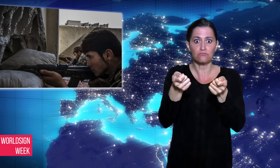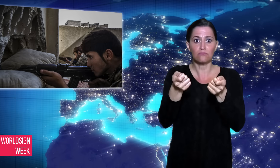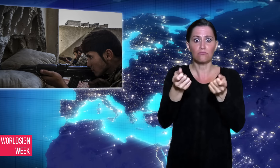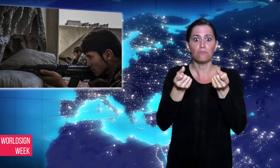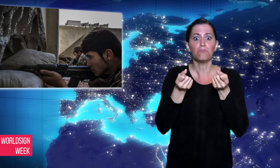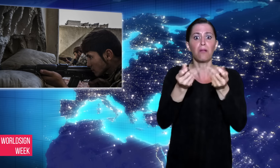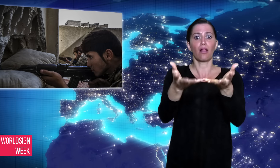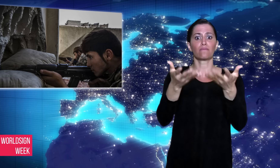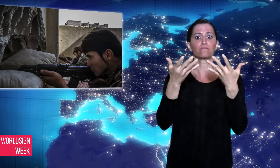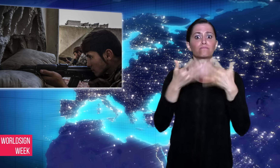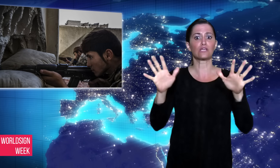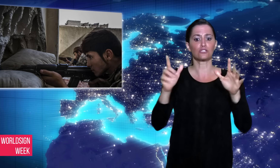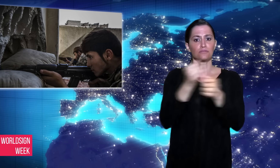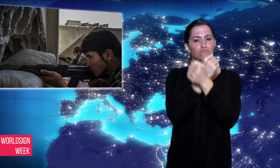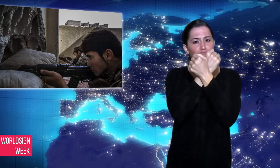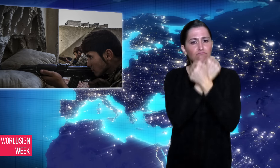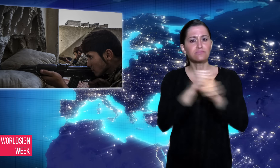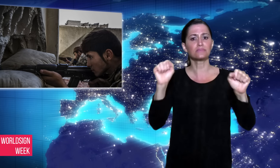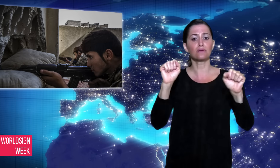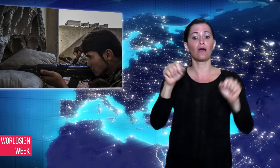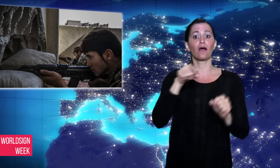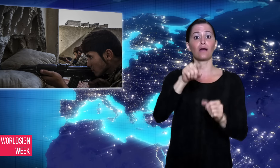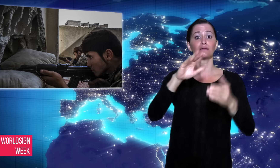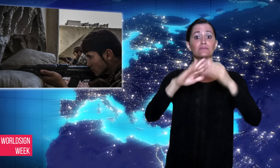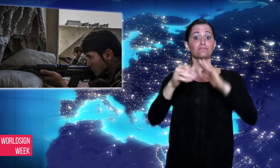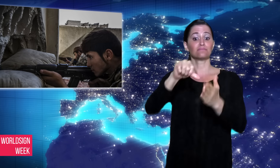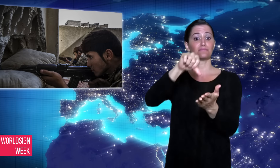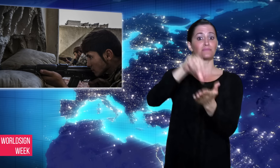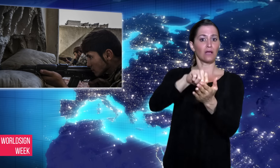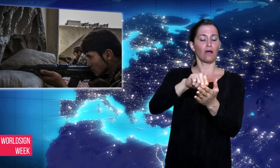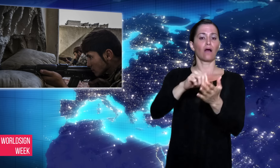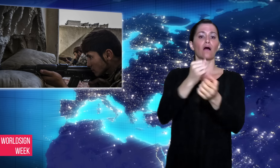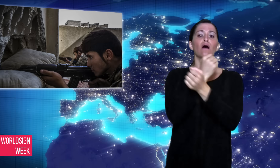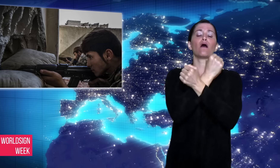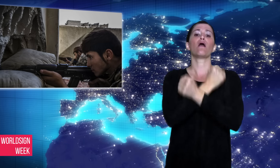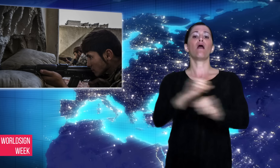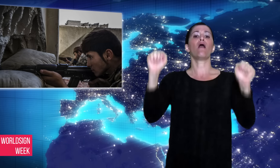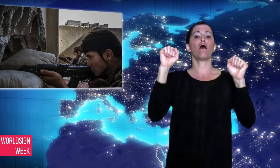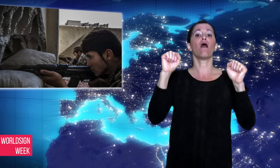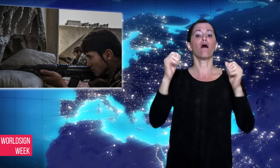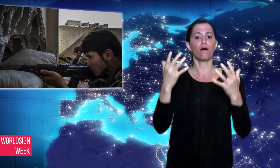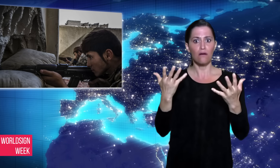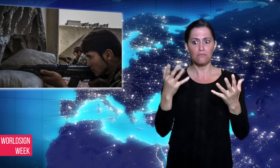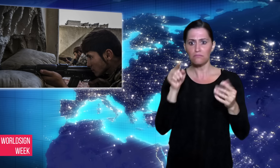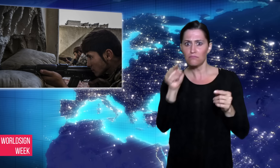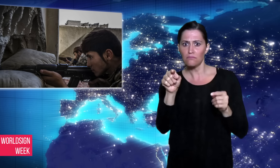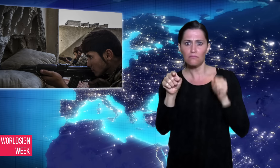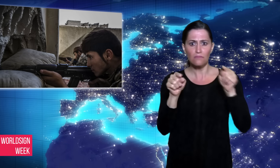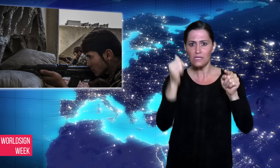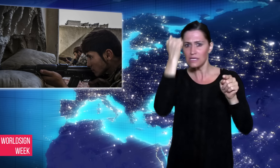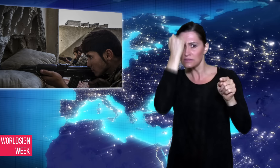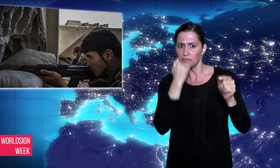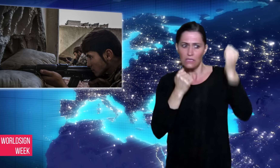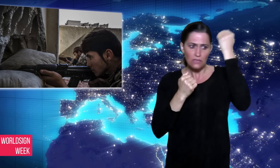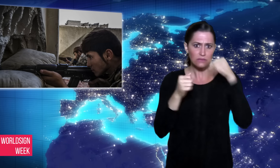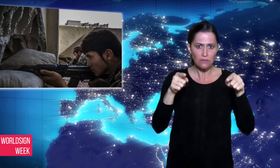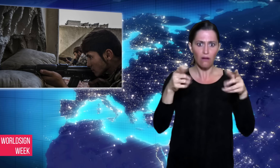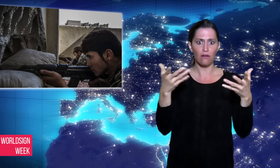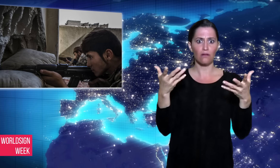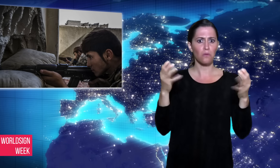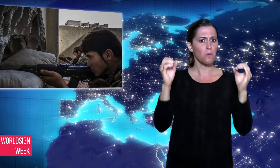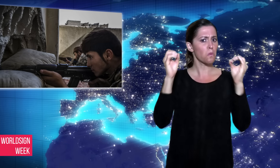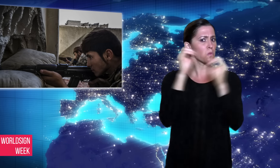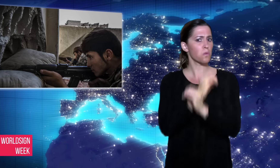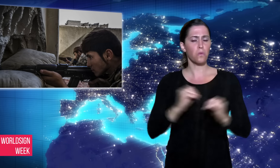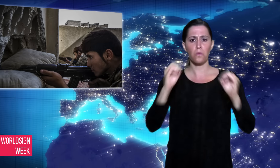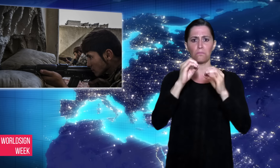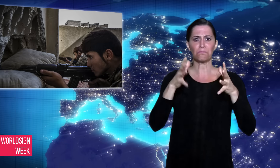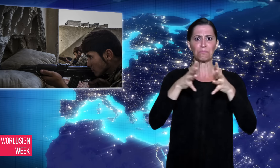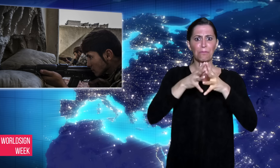pushed militants into hiding in the